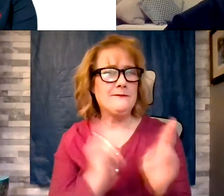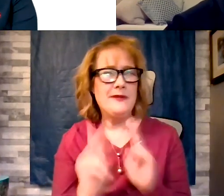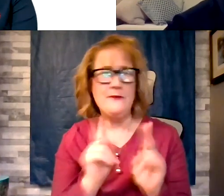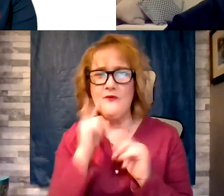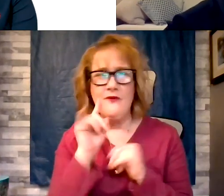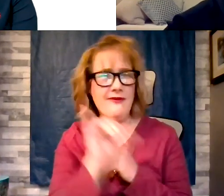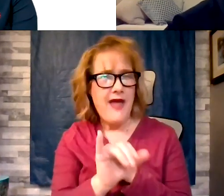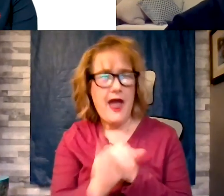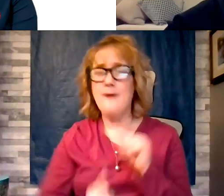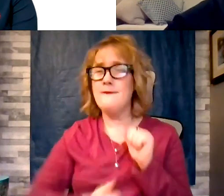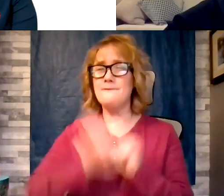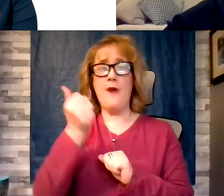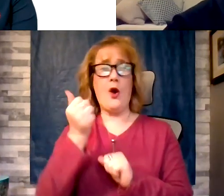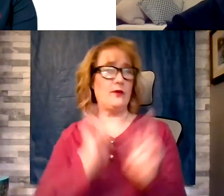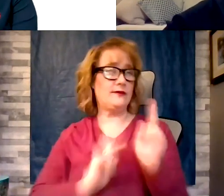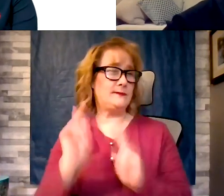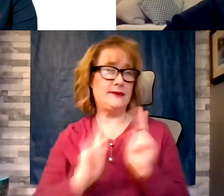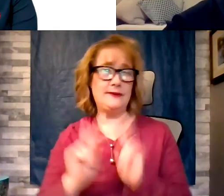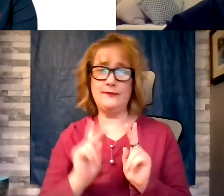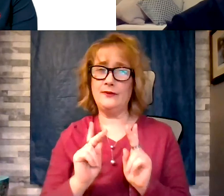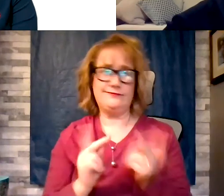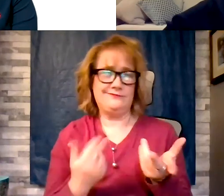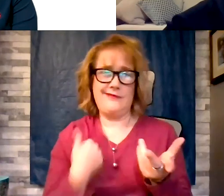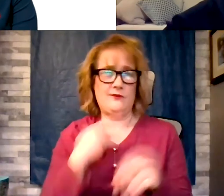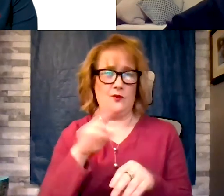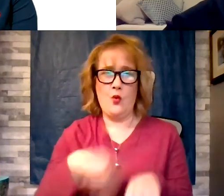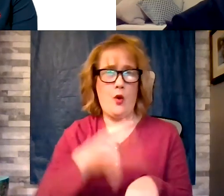most will have normal heart function. There are sets of